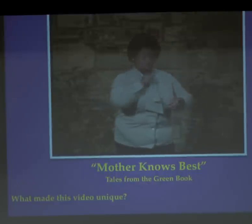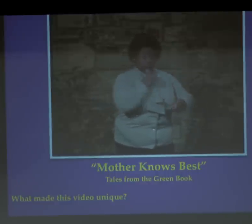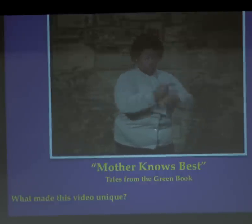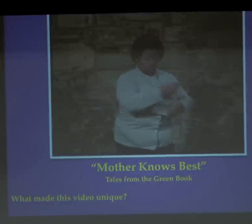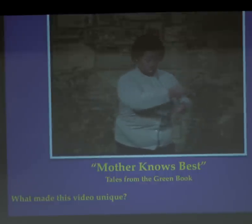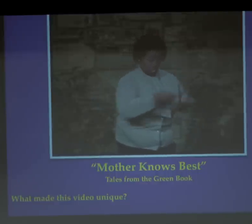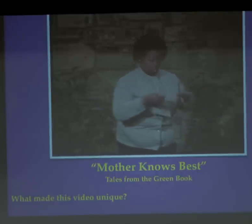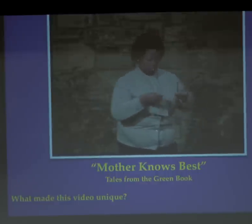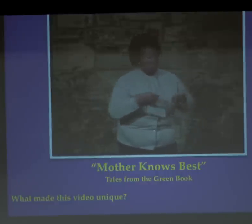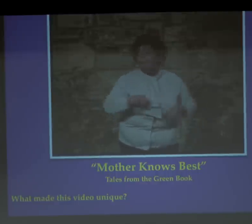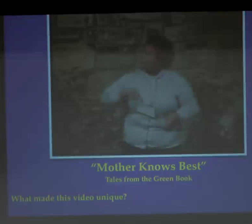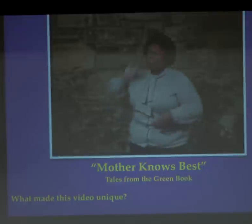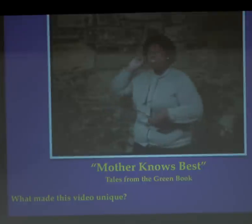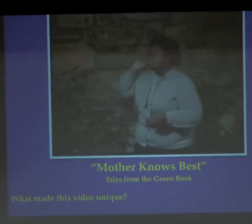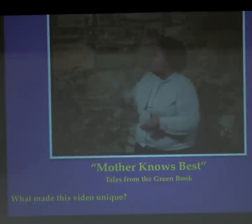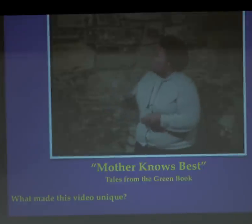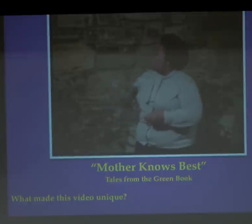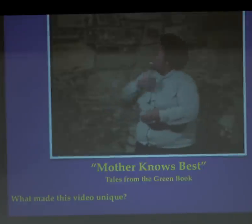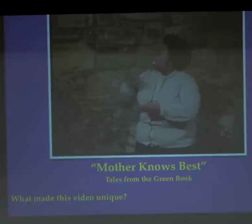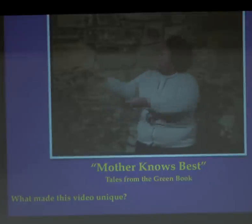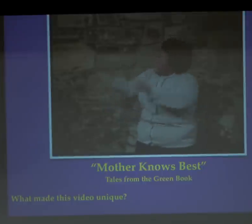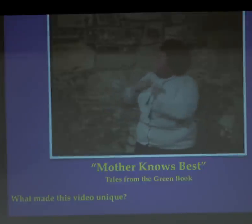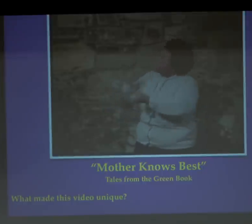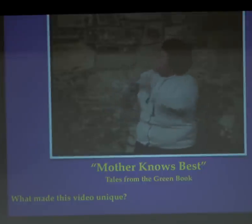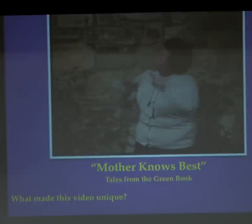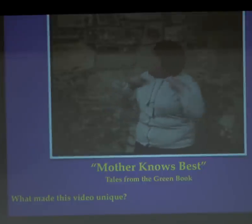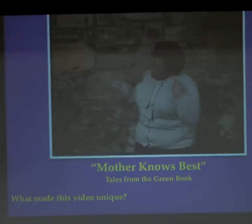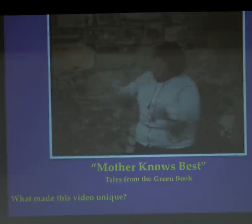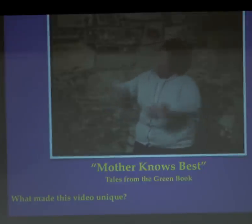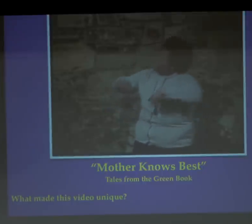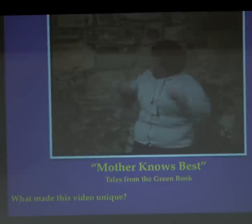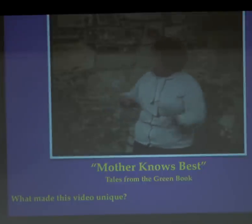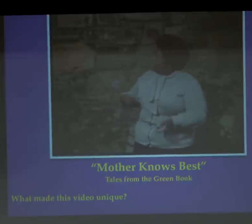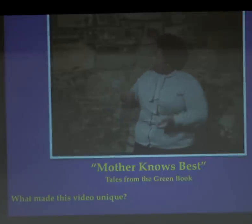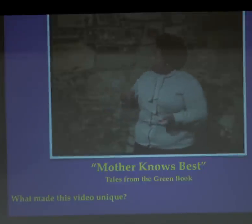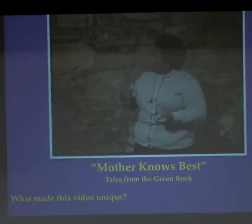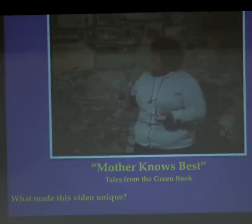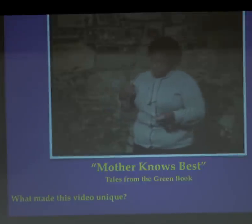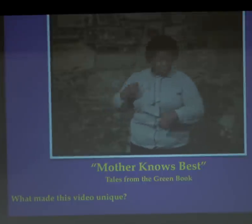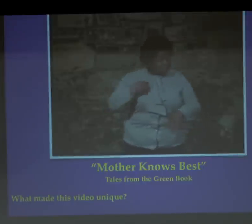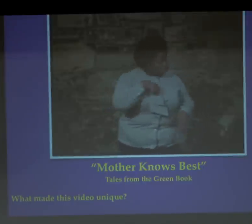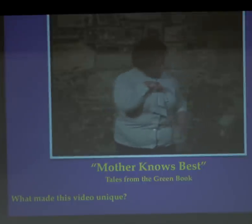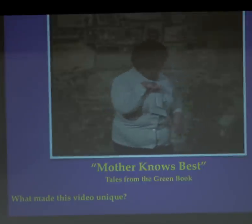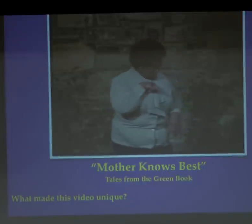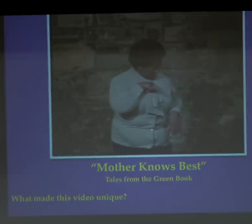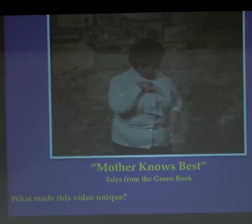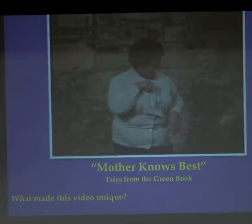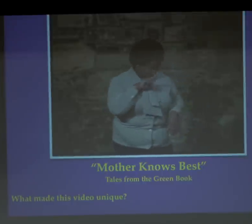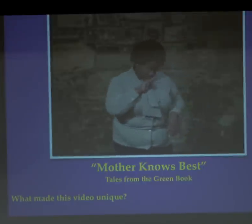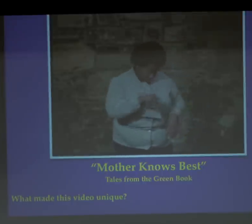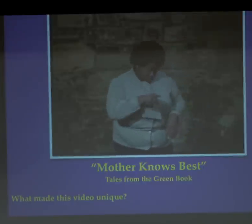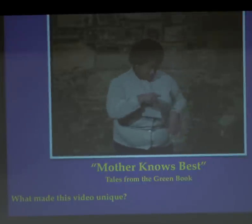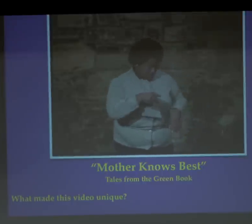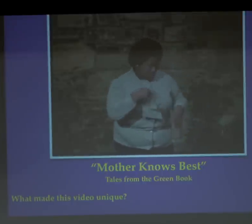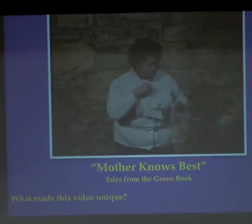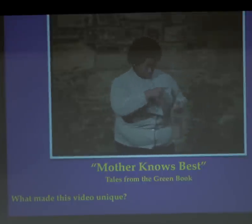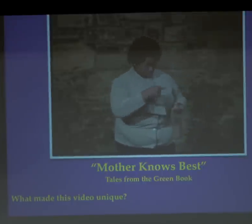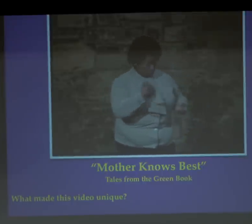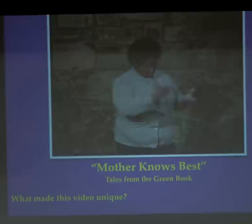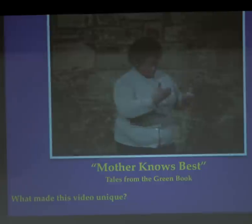When I examined the bra, I noticed it belonged to her sister and I told her that. She said no, a friend of hers gave it to her to try it out.